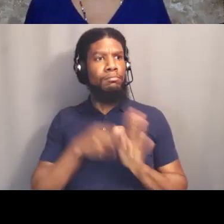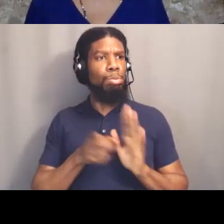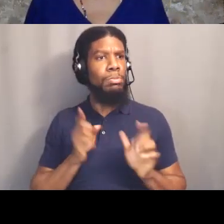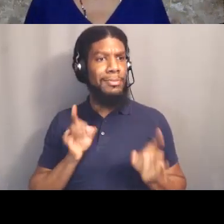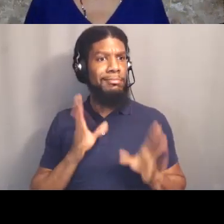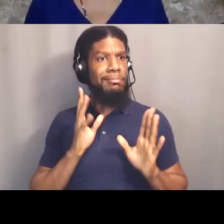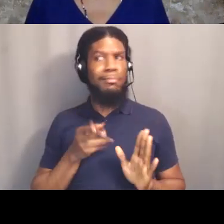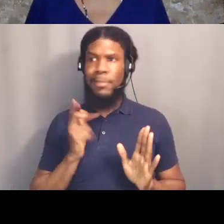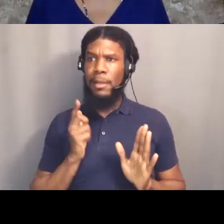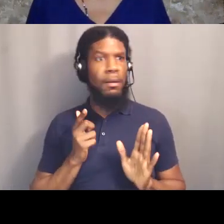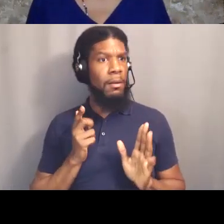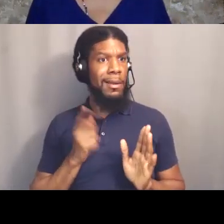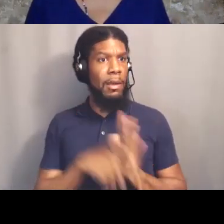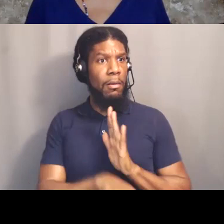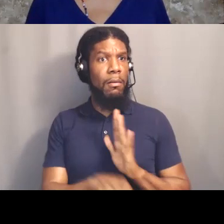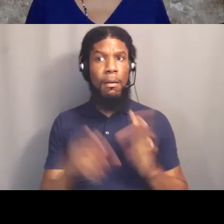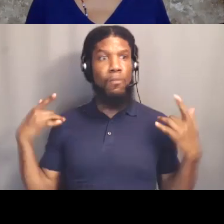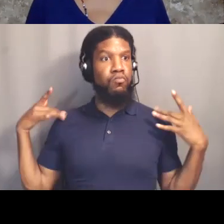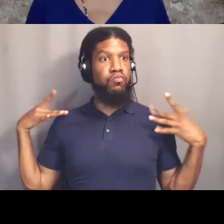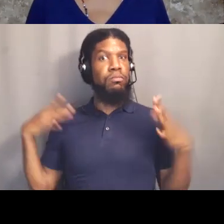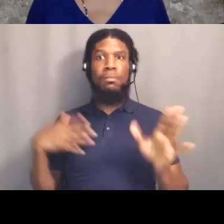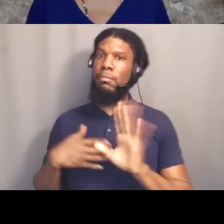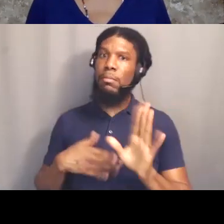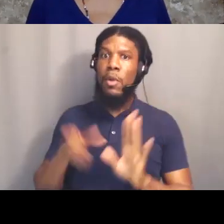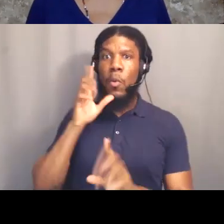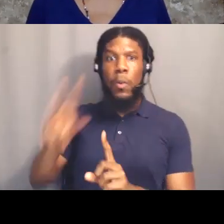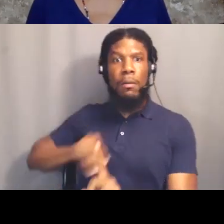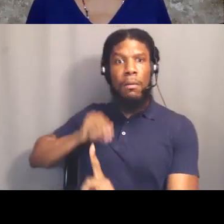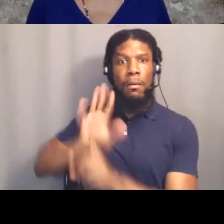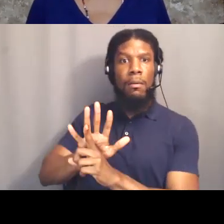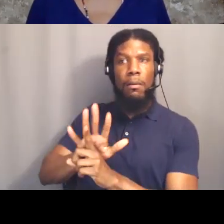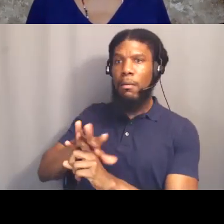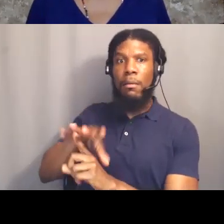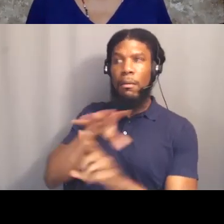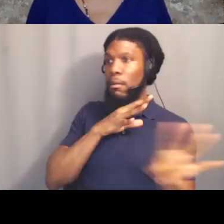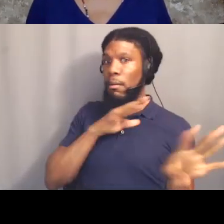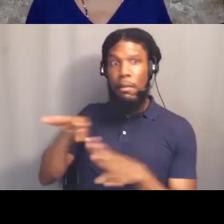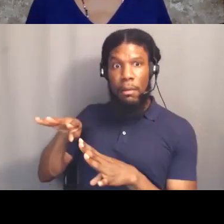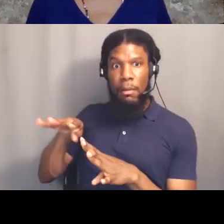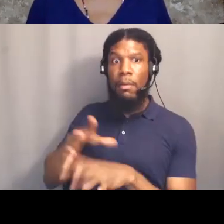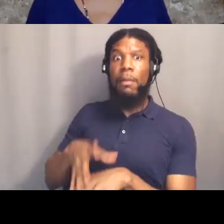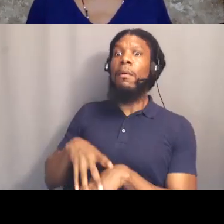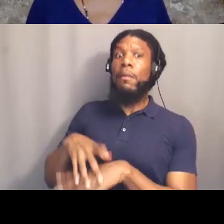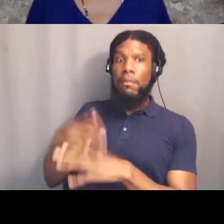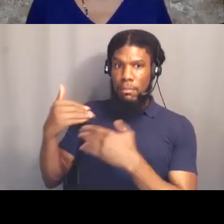So anybody who knows Ida B. Wells work in the first anti-lynching campaign,